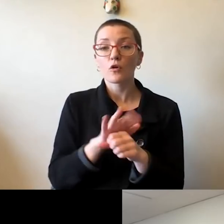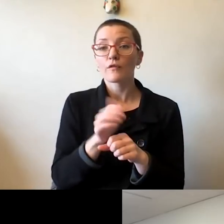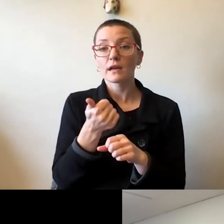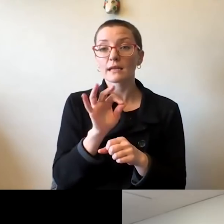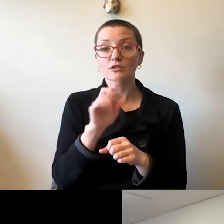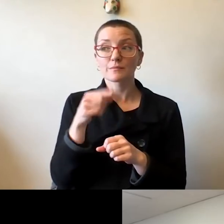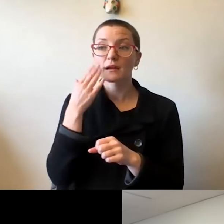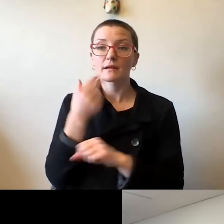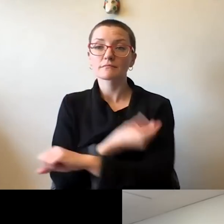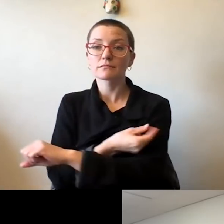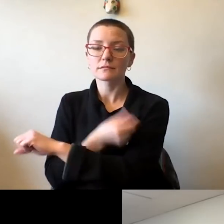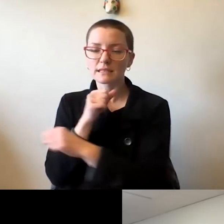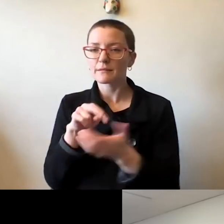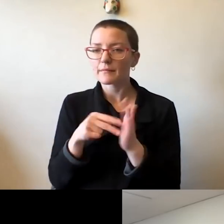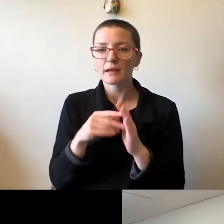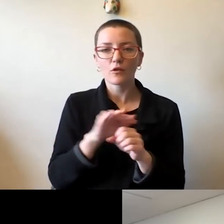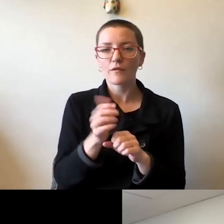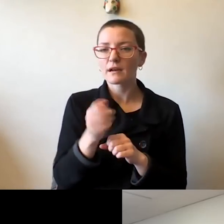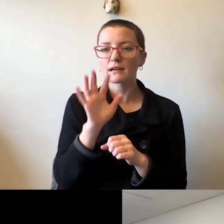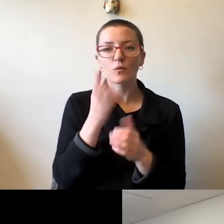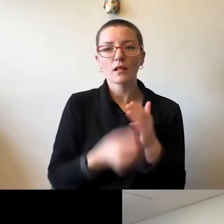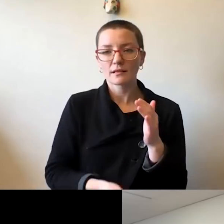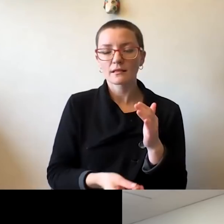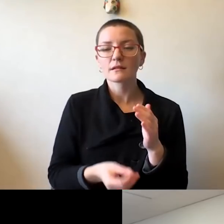And so we will still have to implement our,